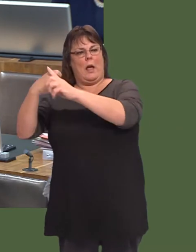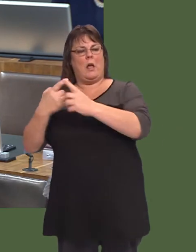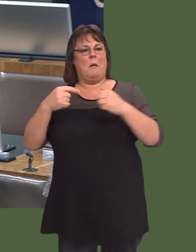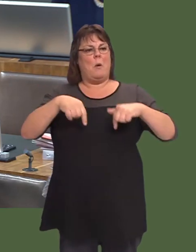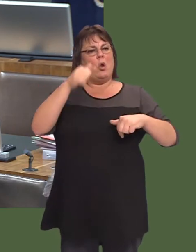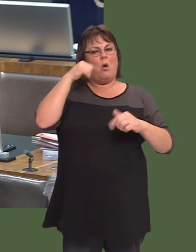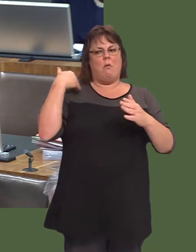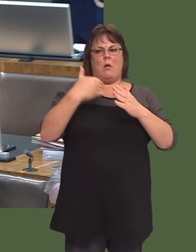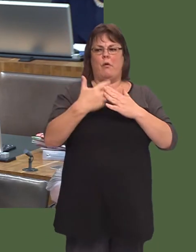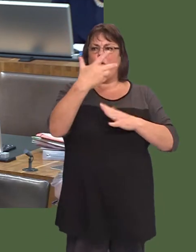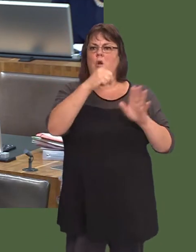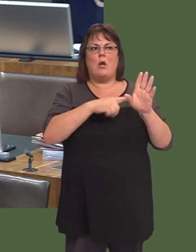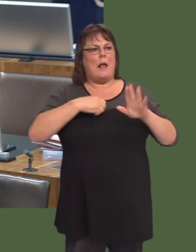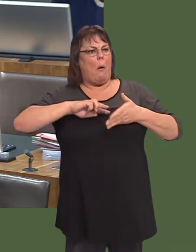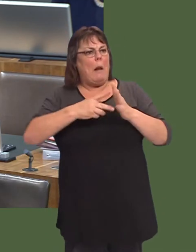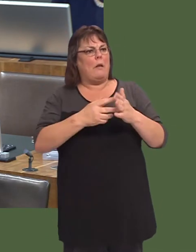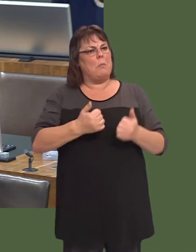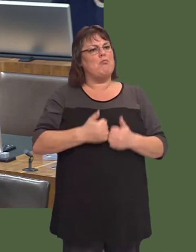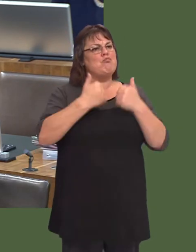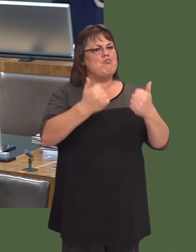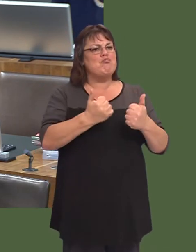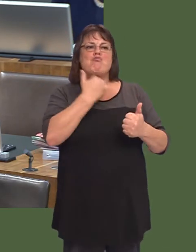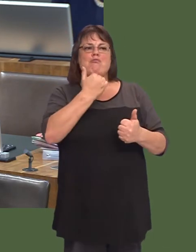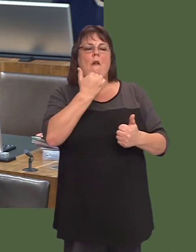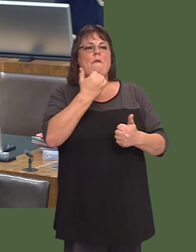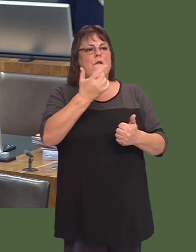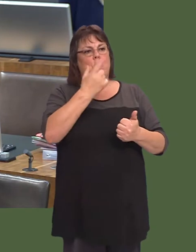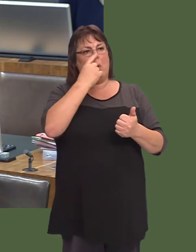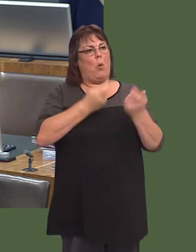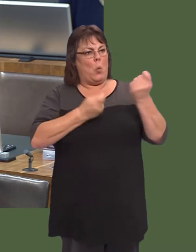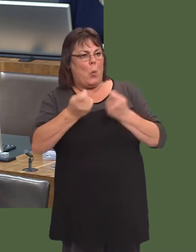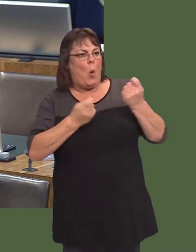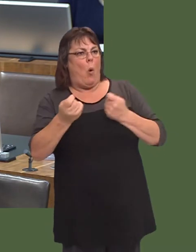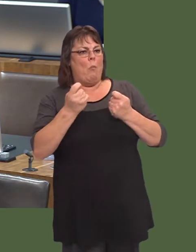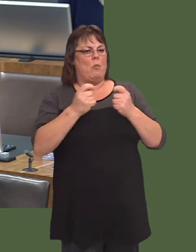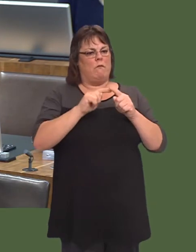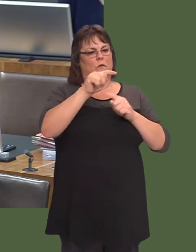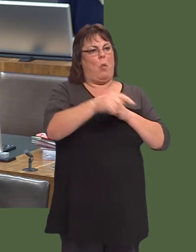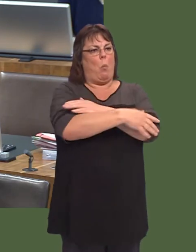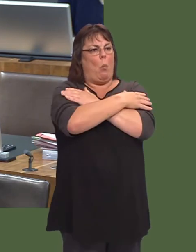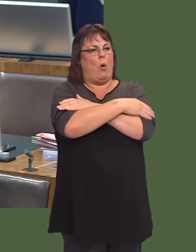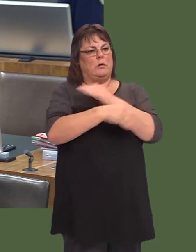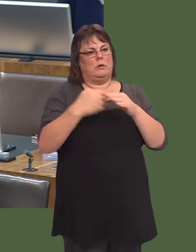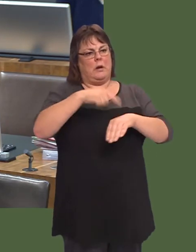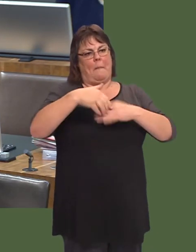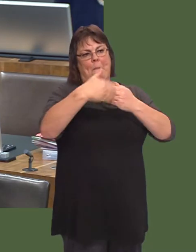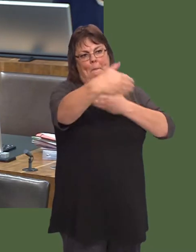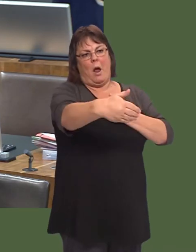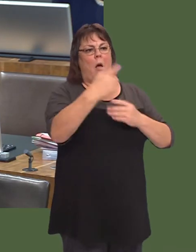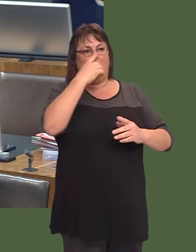over the past few years, the plans that we have made have been robust enough to deal with the pressures that come on during the winter, and Iím confident that we are in